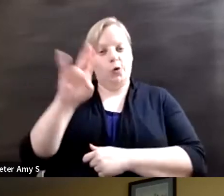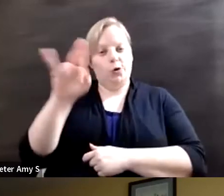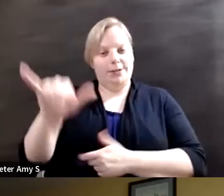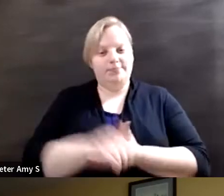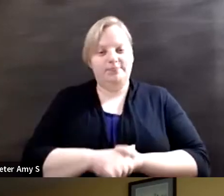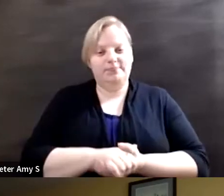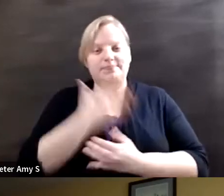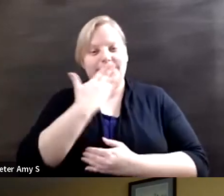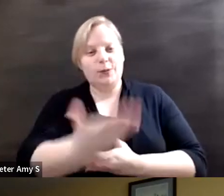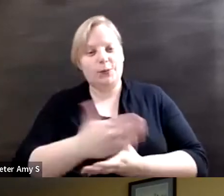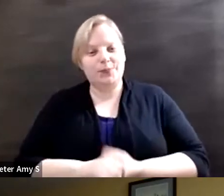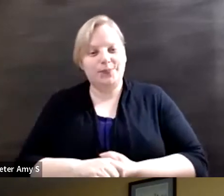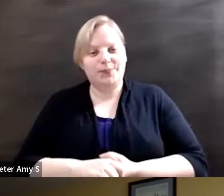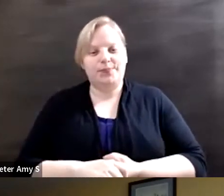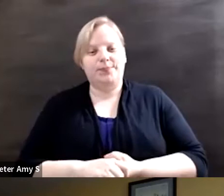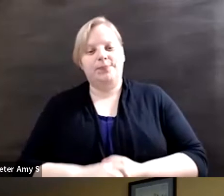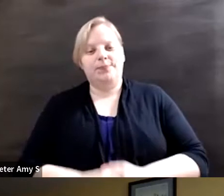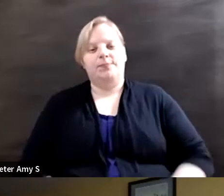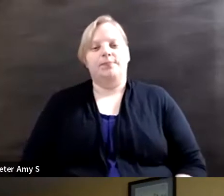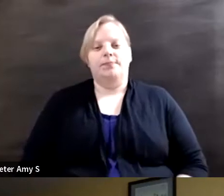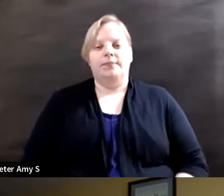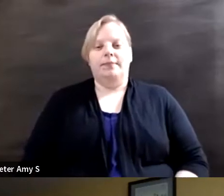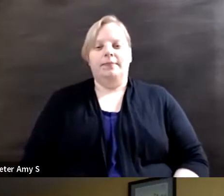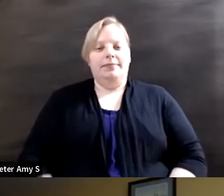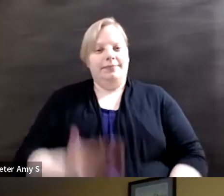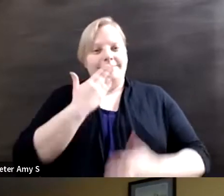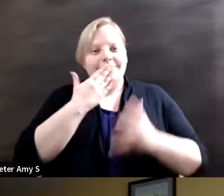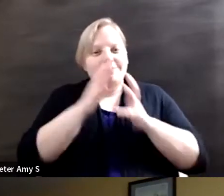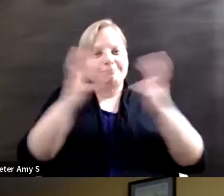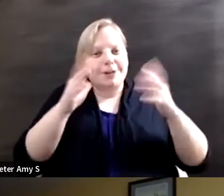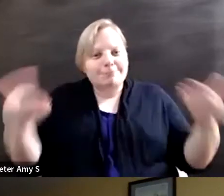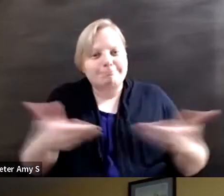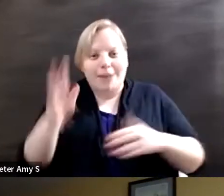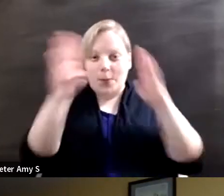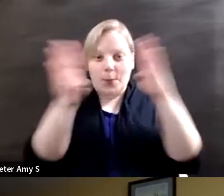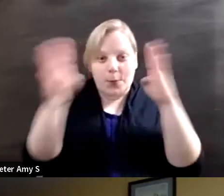thank you. Thank you so much for that introduction. Hello everybody, it is truly